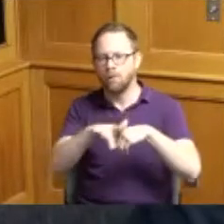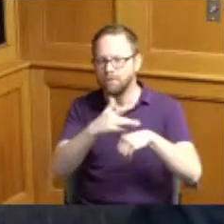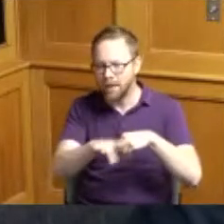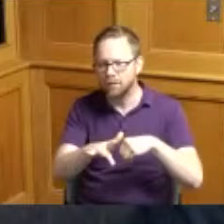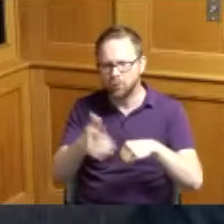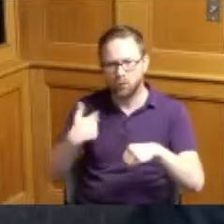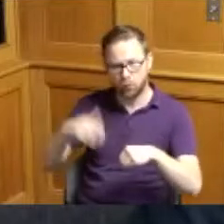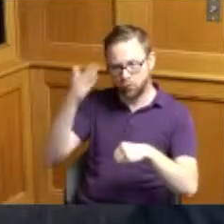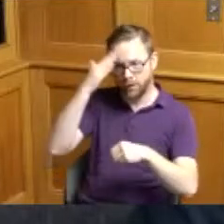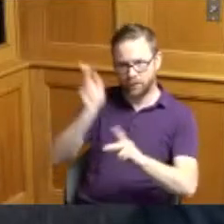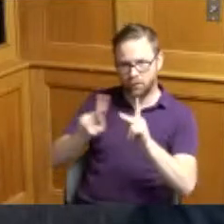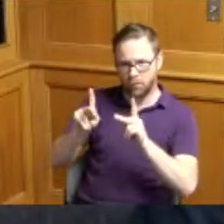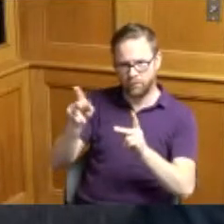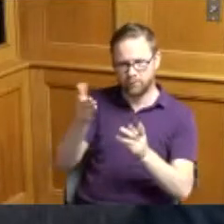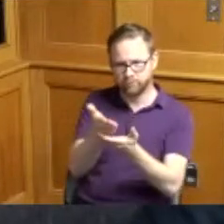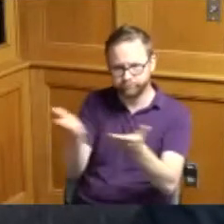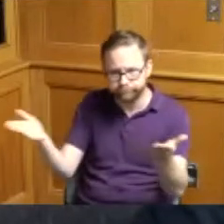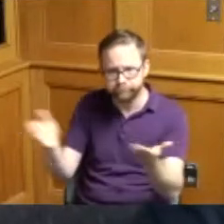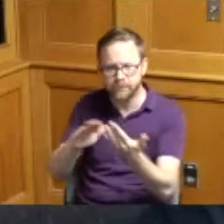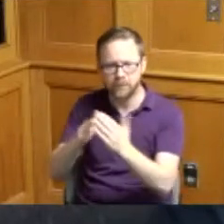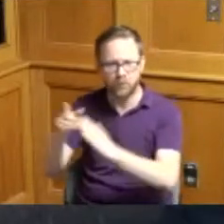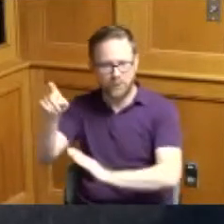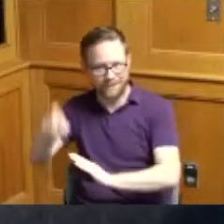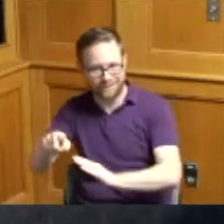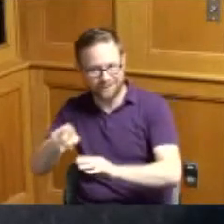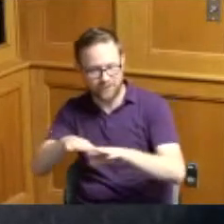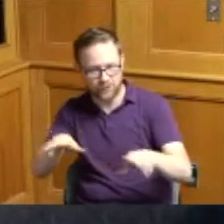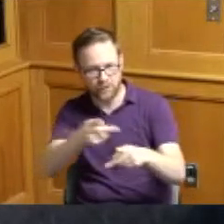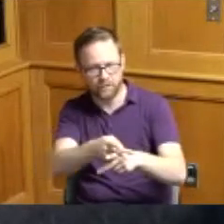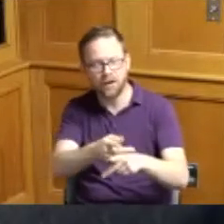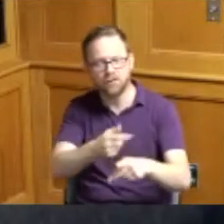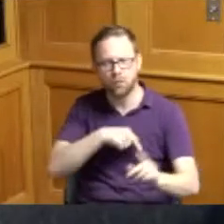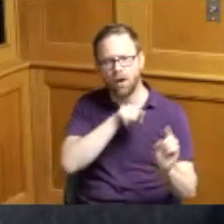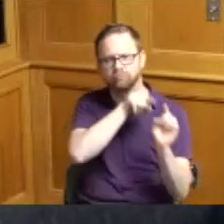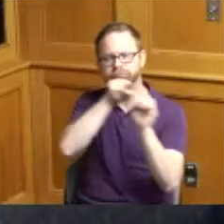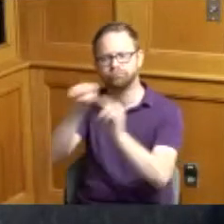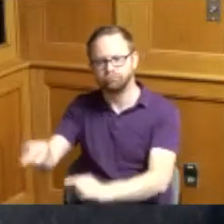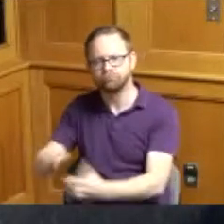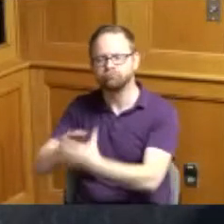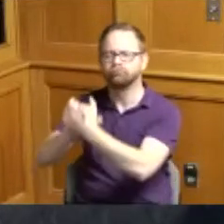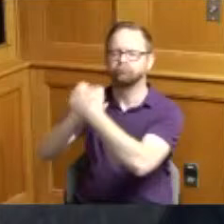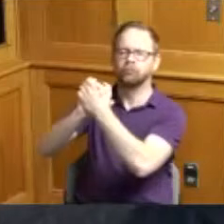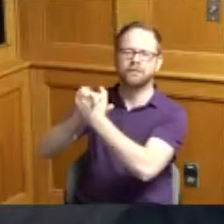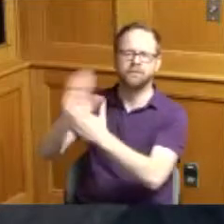this community and so I went and congratulated them on this expansion that's learning Grove is